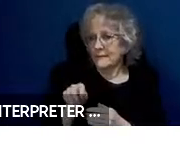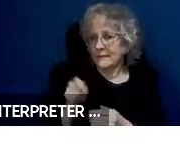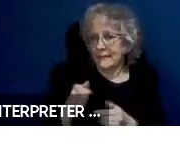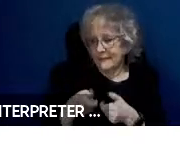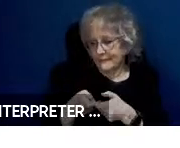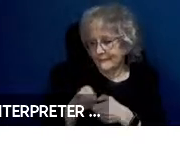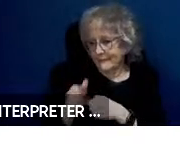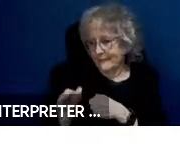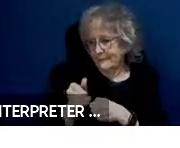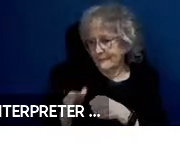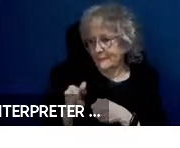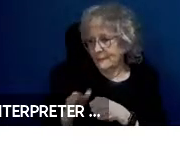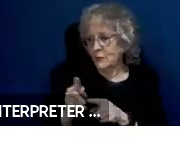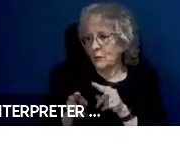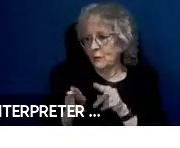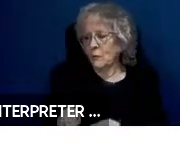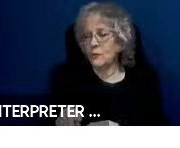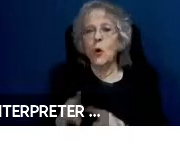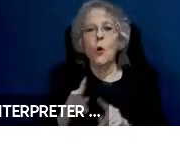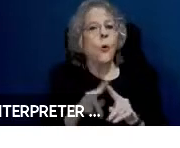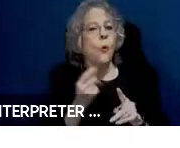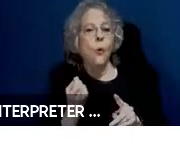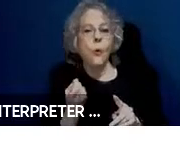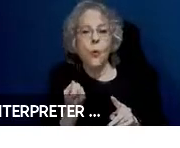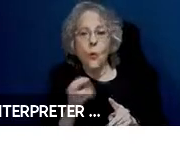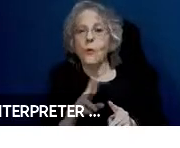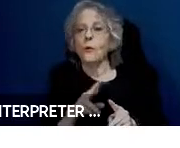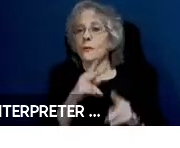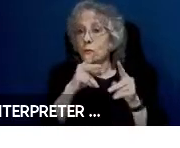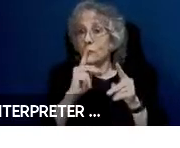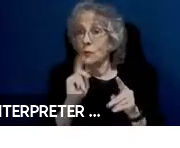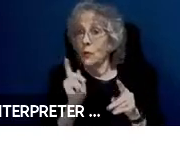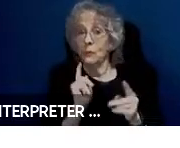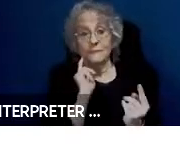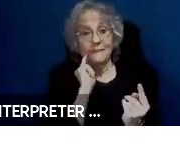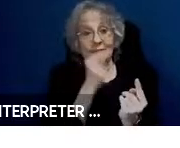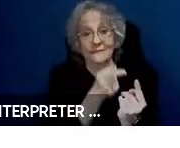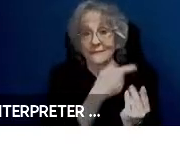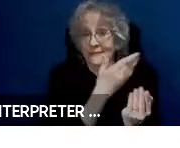place where the person is going so that somebody is going to be there when the person arrives.